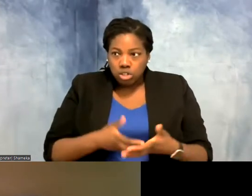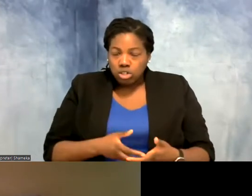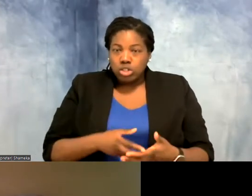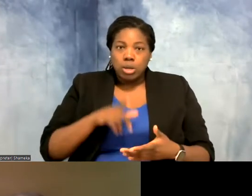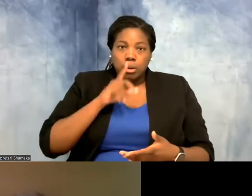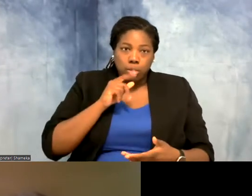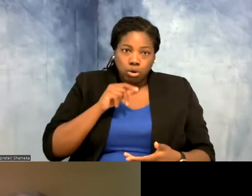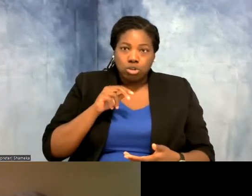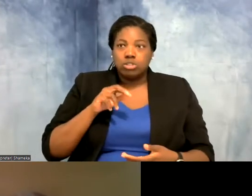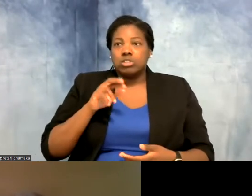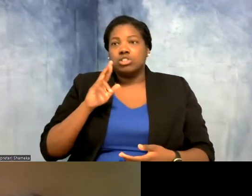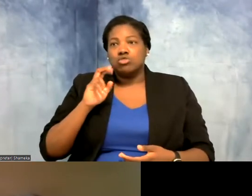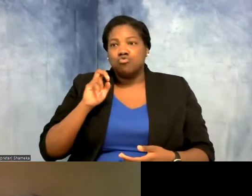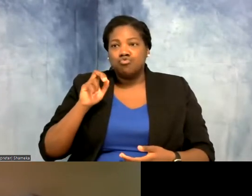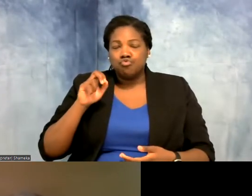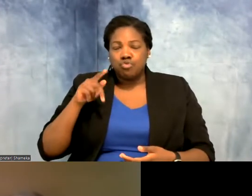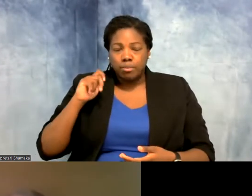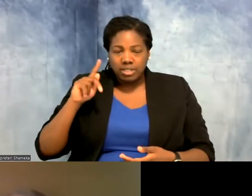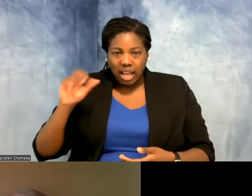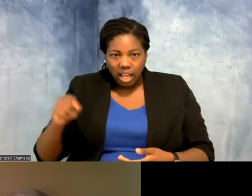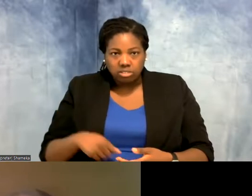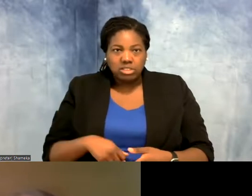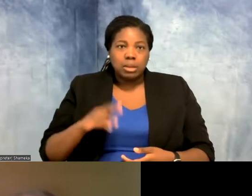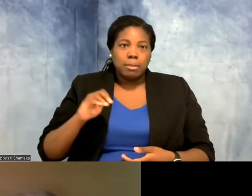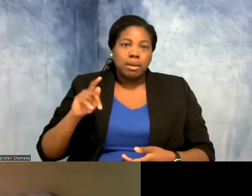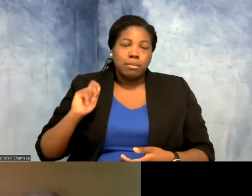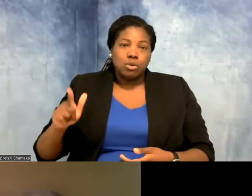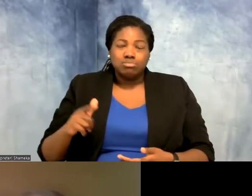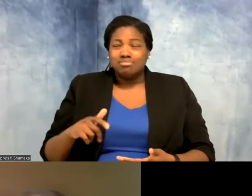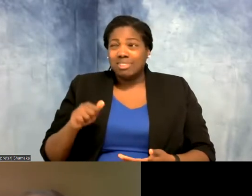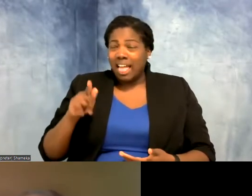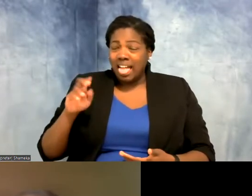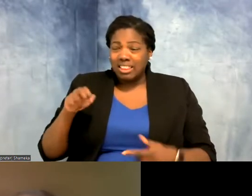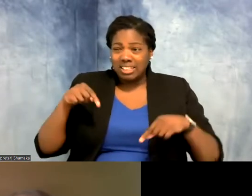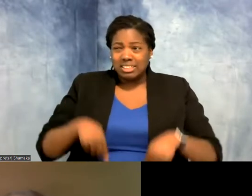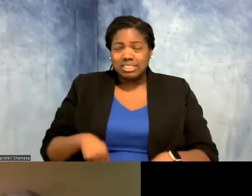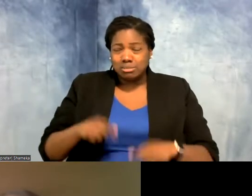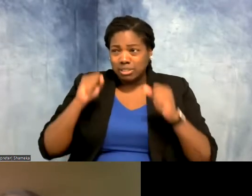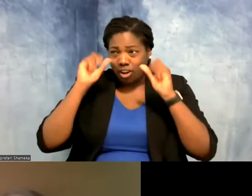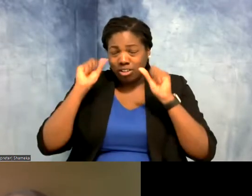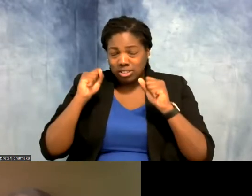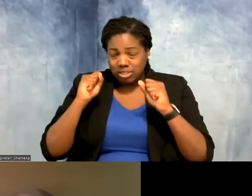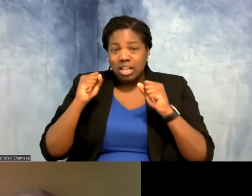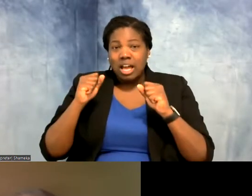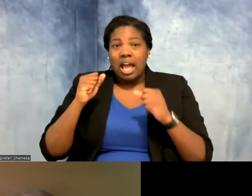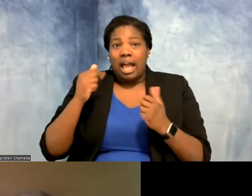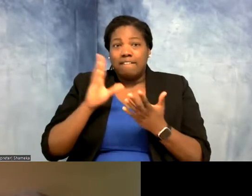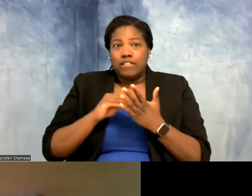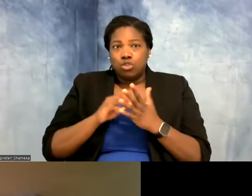amphibians, all of the above. Allie, this has been fantastic. I have personally learned so much! Thank